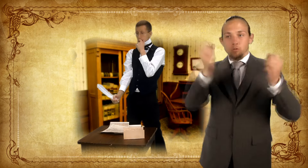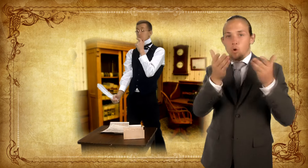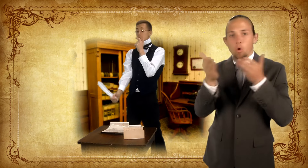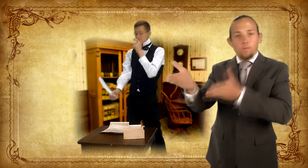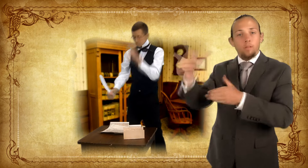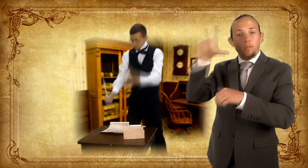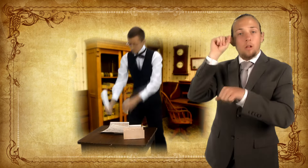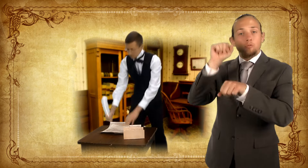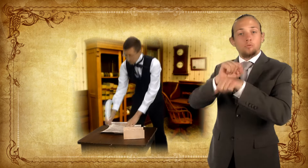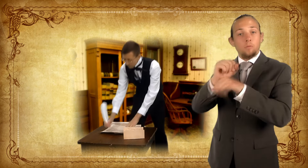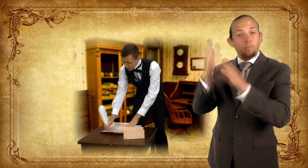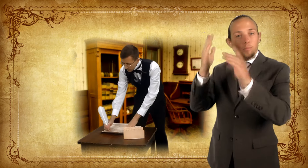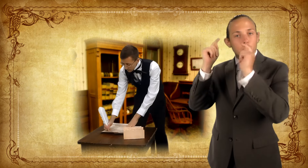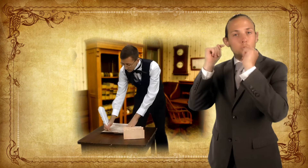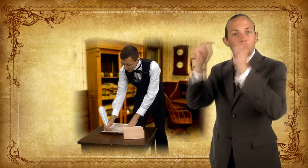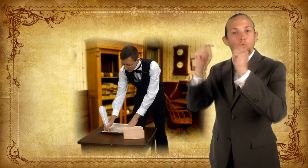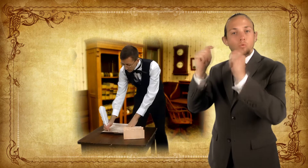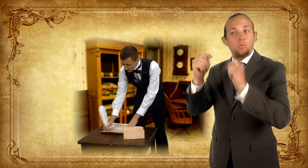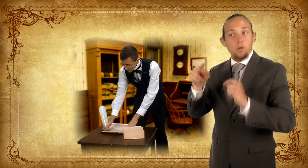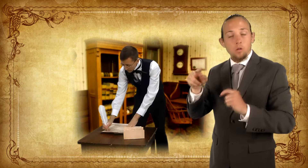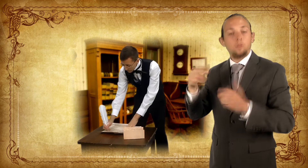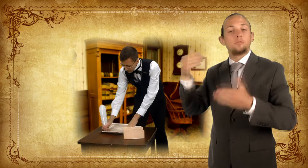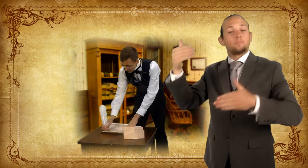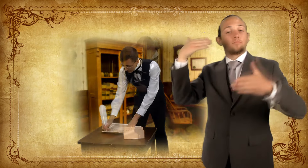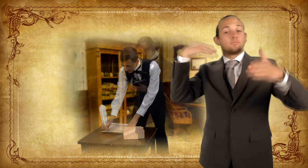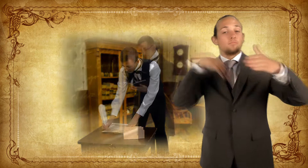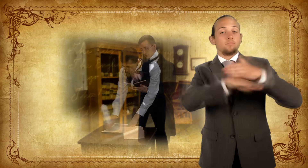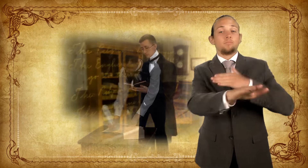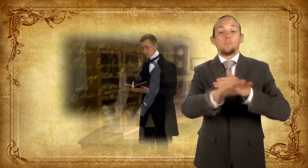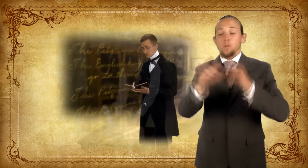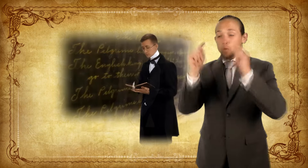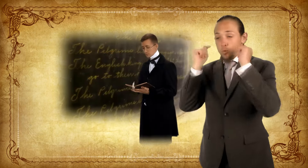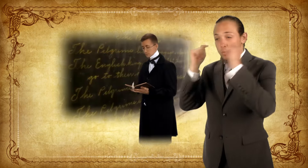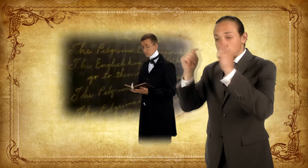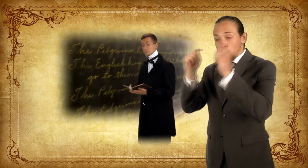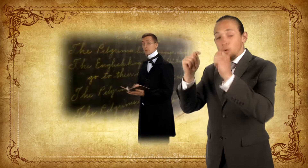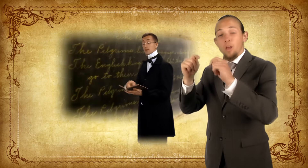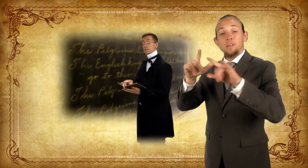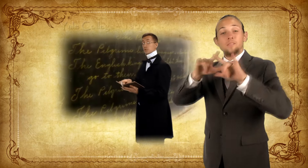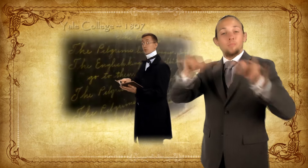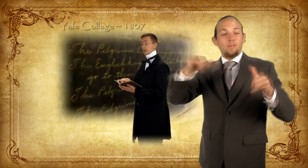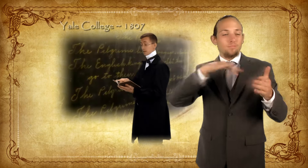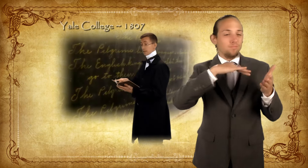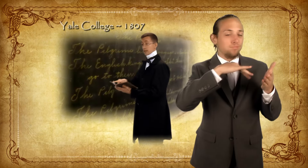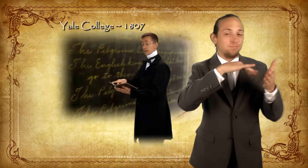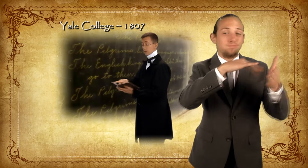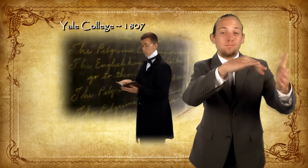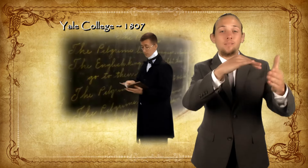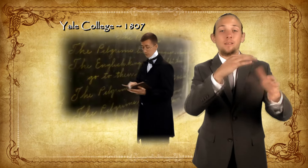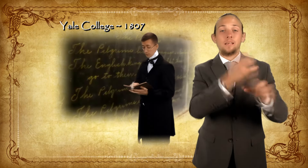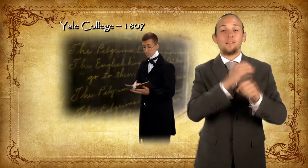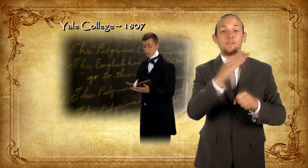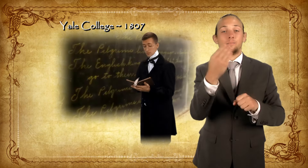offered Thomas a job as a tutor at Yale. He accepted and began pursuing his Master's degree